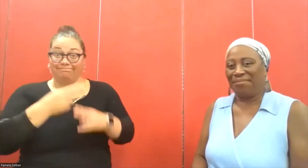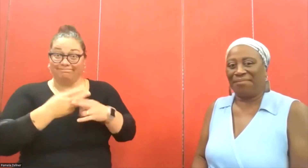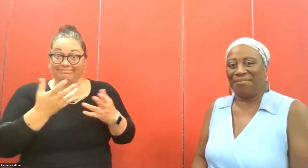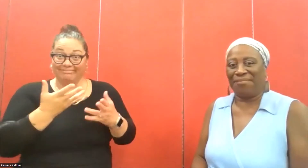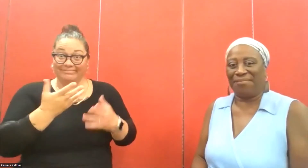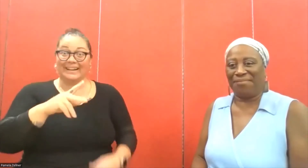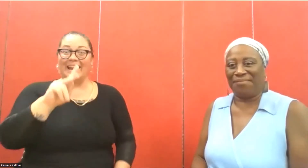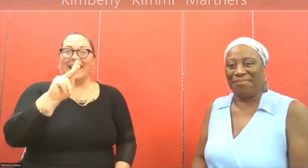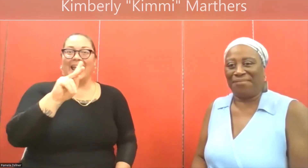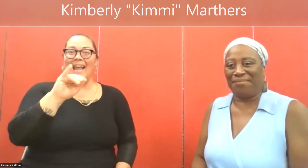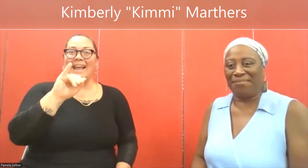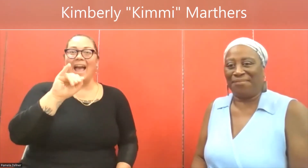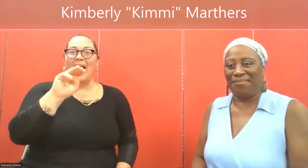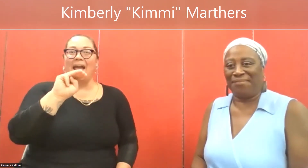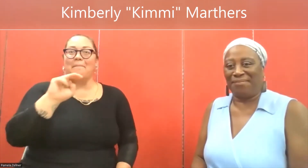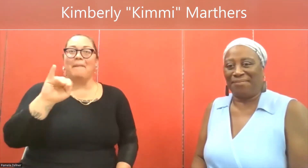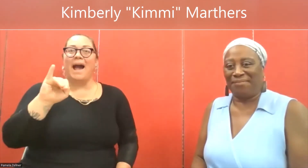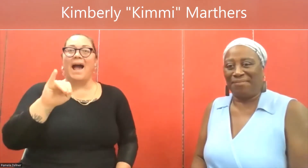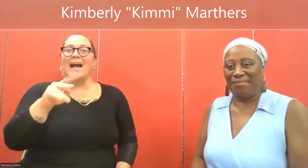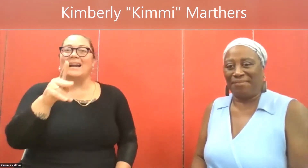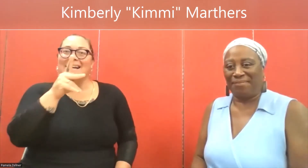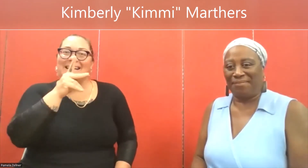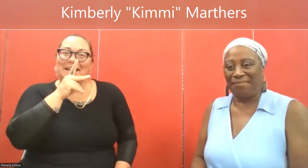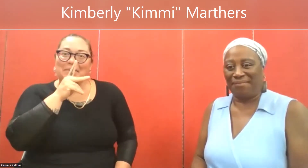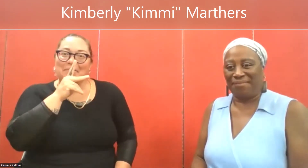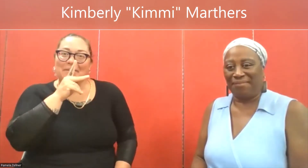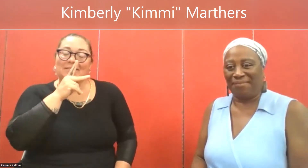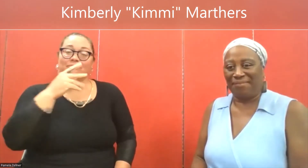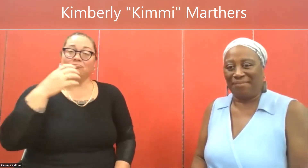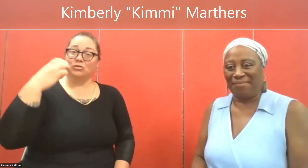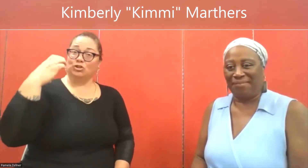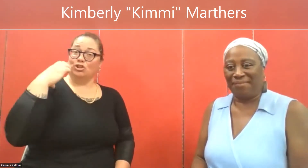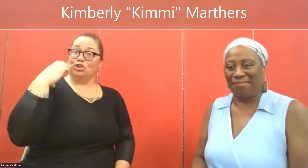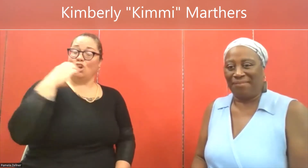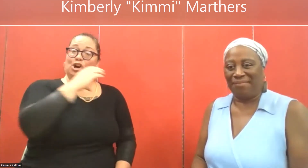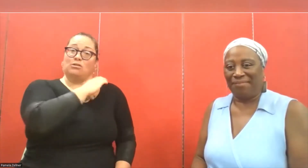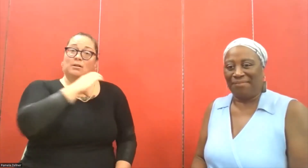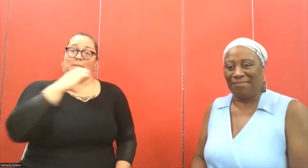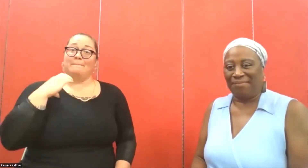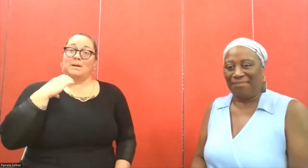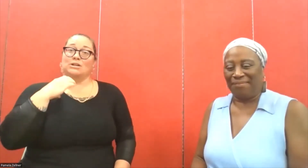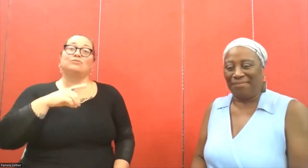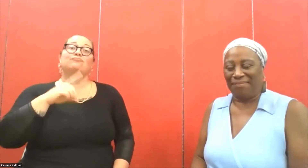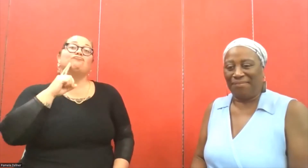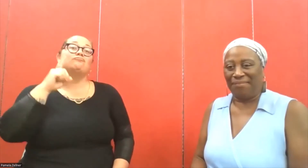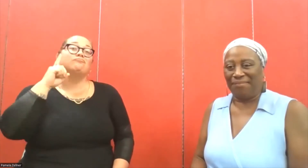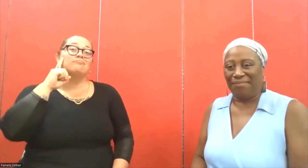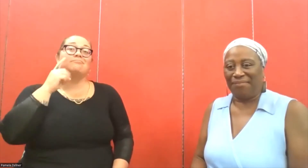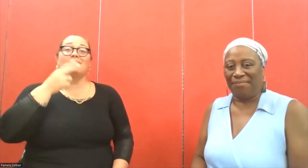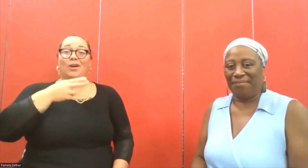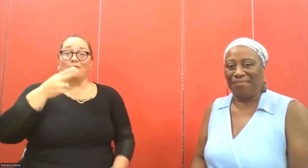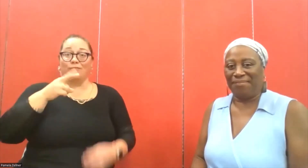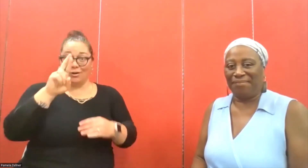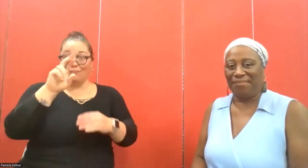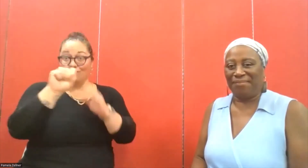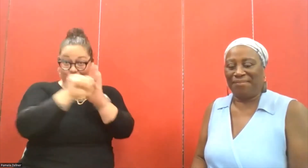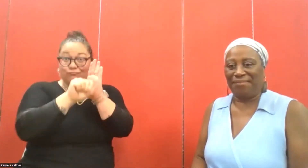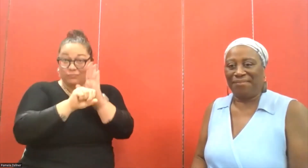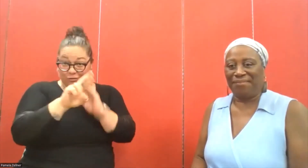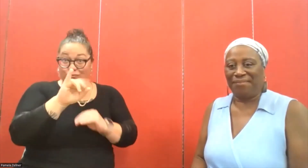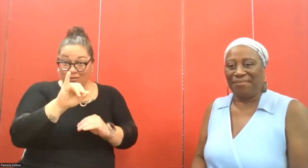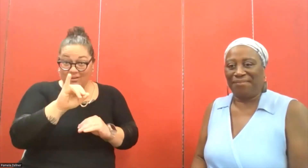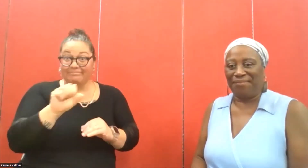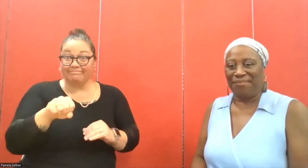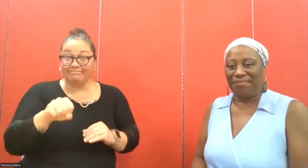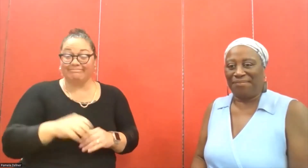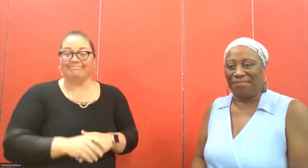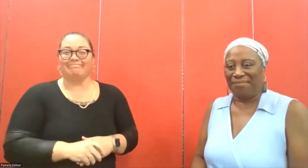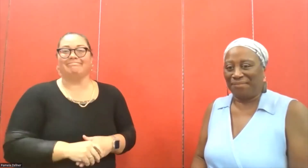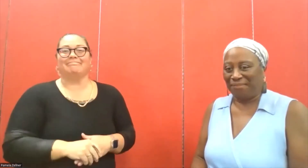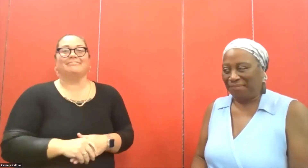Hi I'm Kimmi Marthers and I'm the Chair for the Commission on the Deaf and Hard of Hearing in